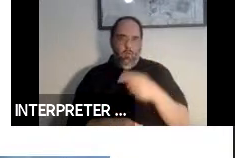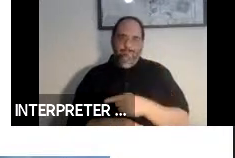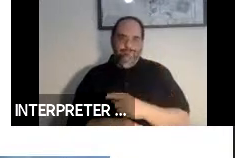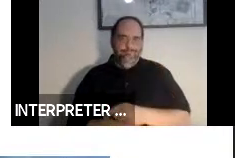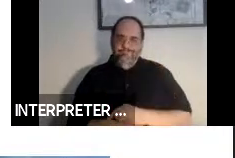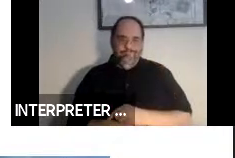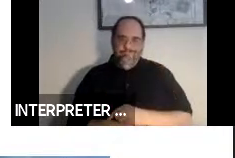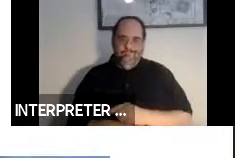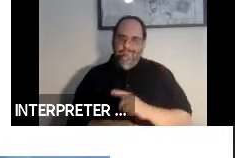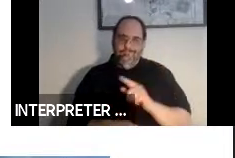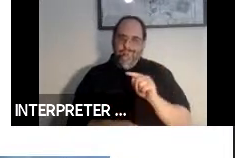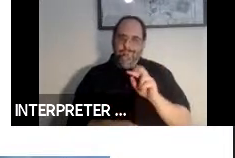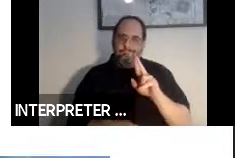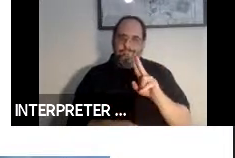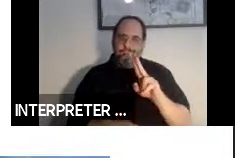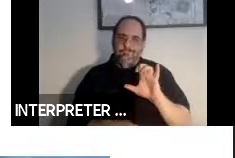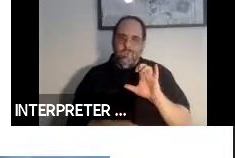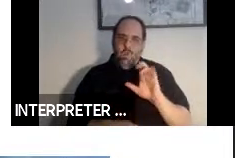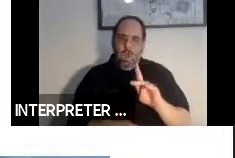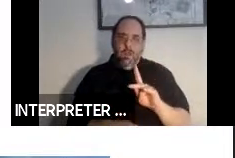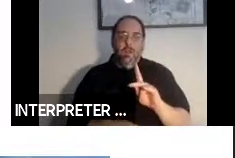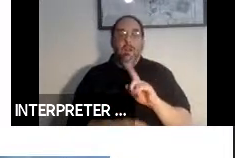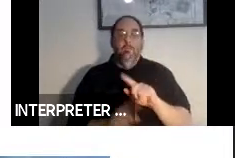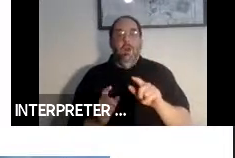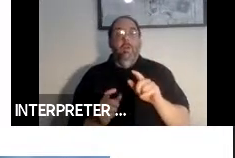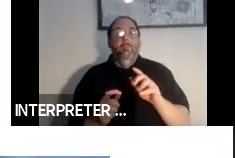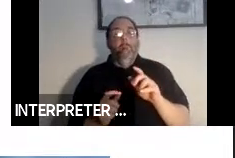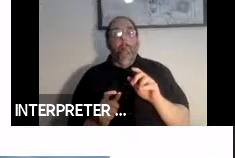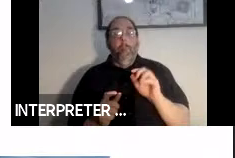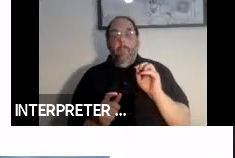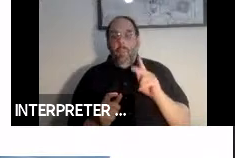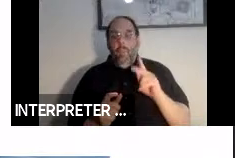and information. But let's go to the next slide, please.